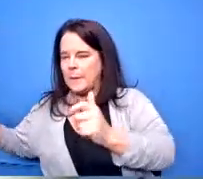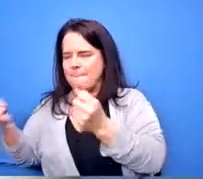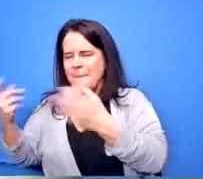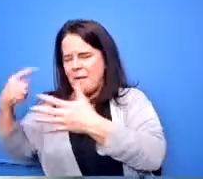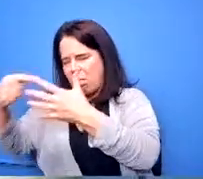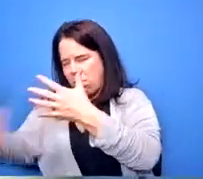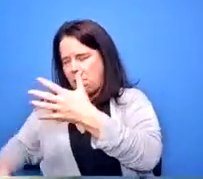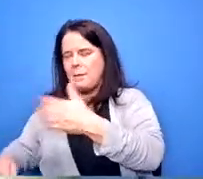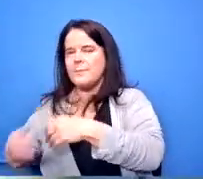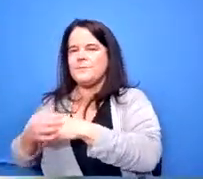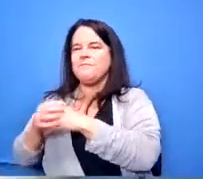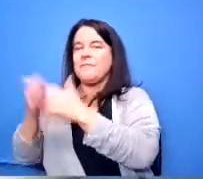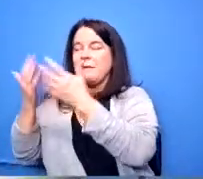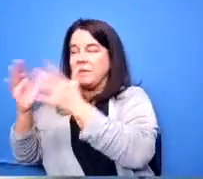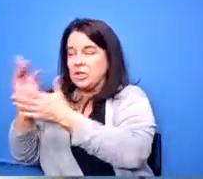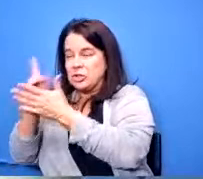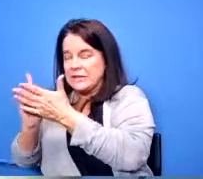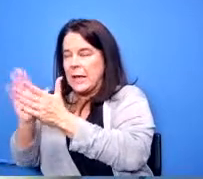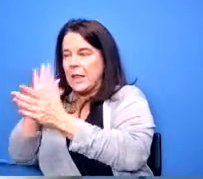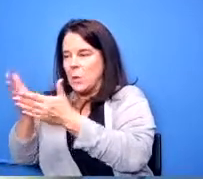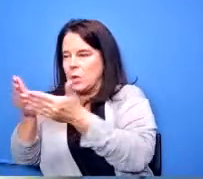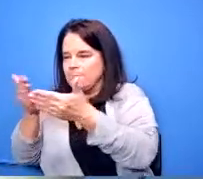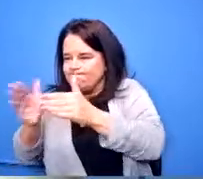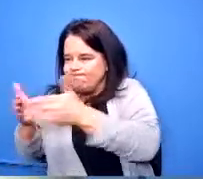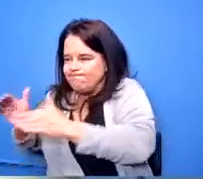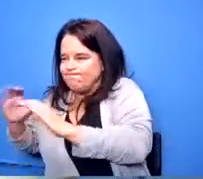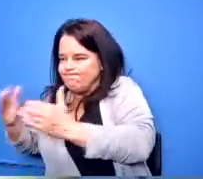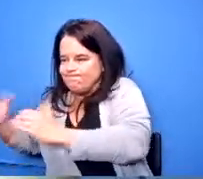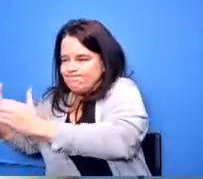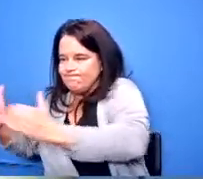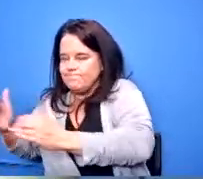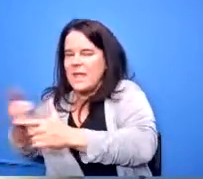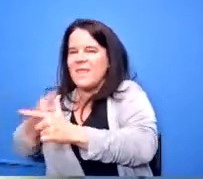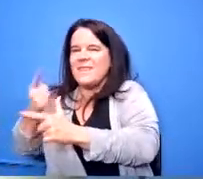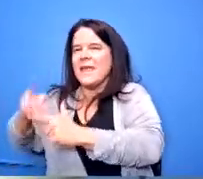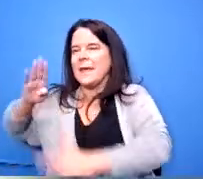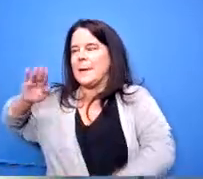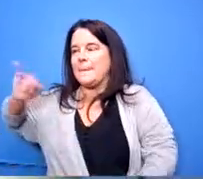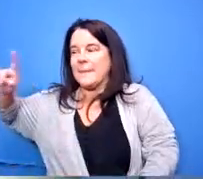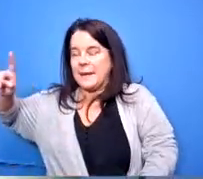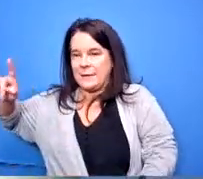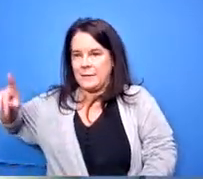break it into packages and they'll bid this project and when that happens um they will make